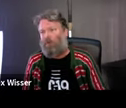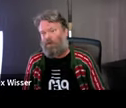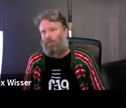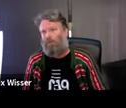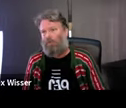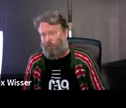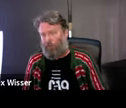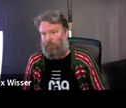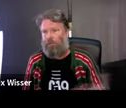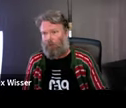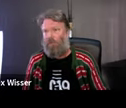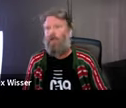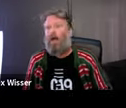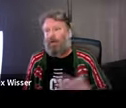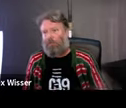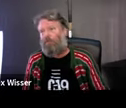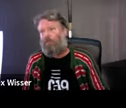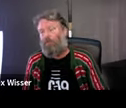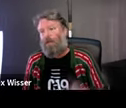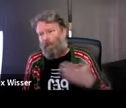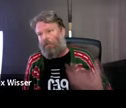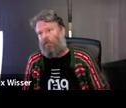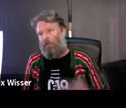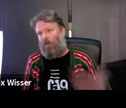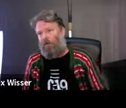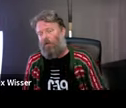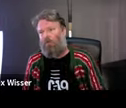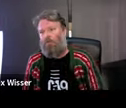house? How do we invite them to the party? How do we do this? It start